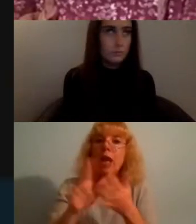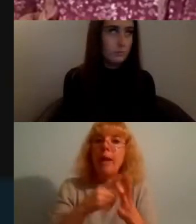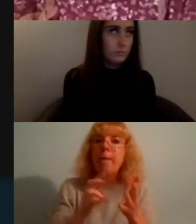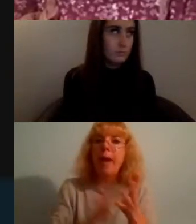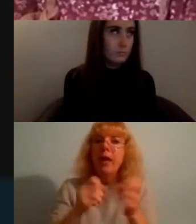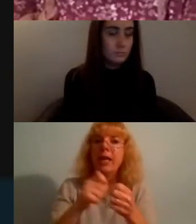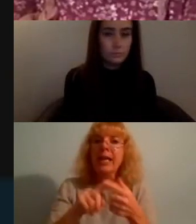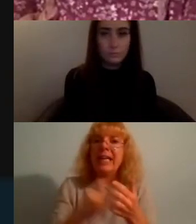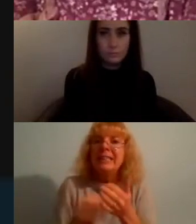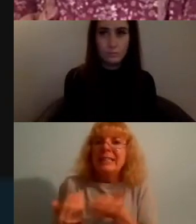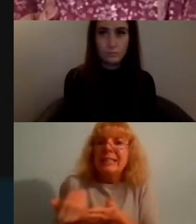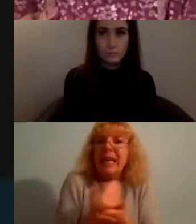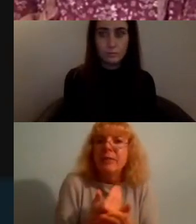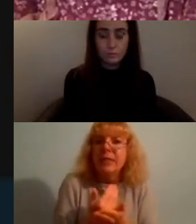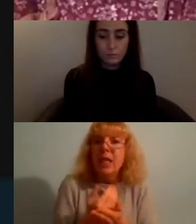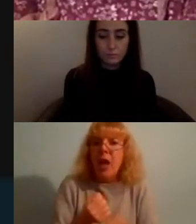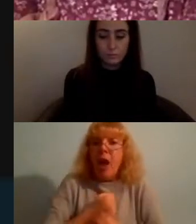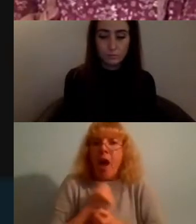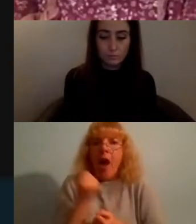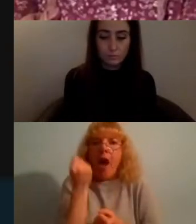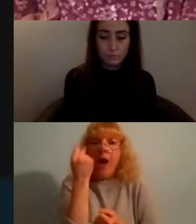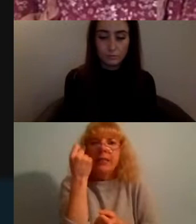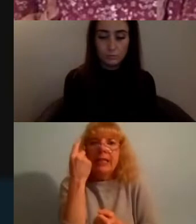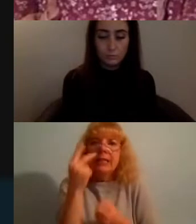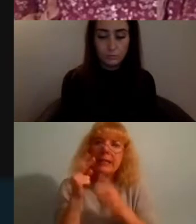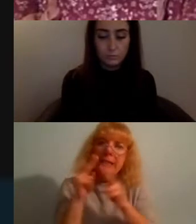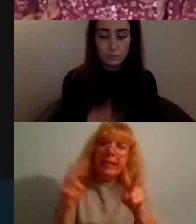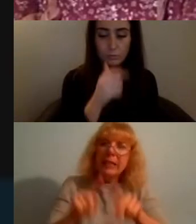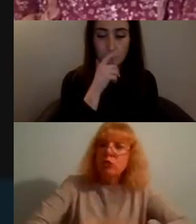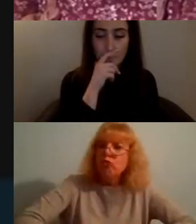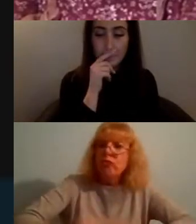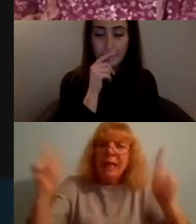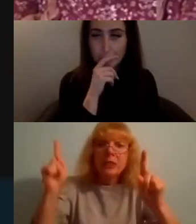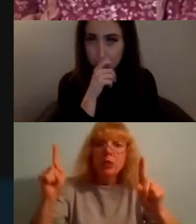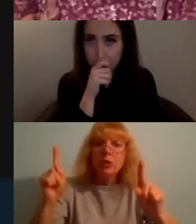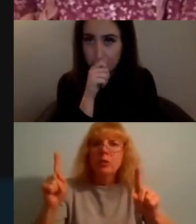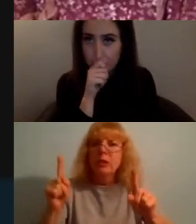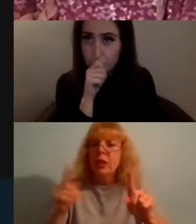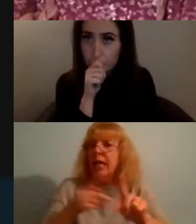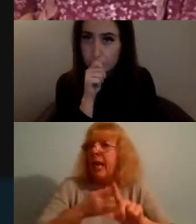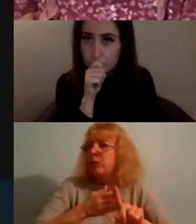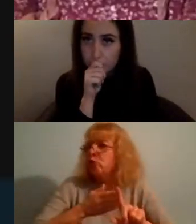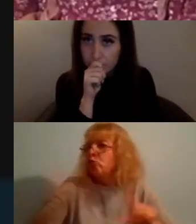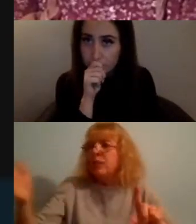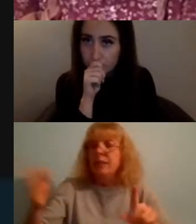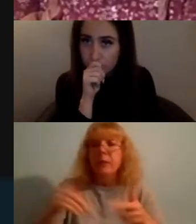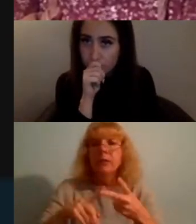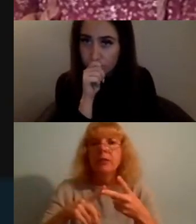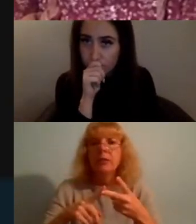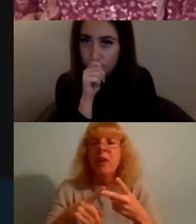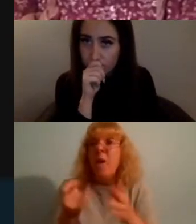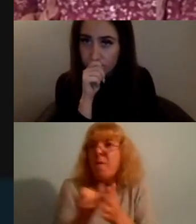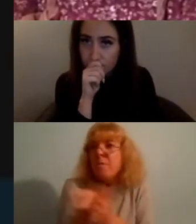our ideas are sometimes seen as too radical, too extreme, they may offend people who aren't